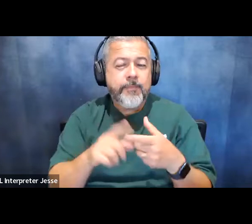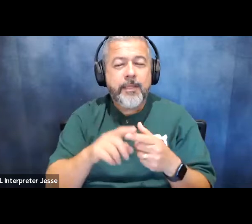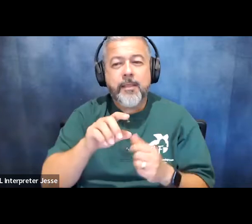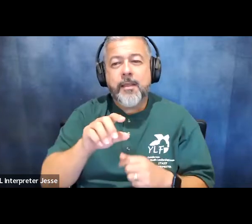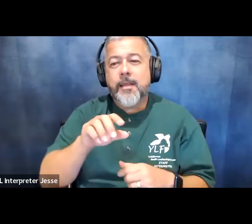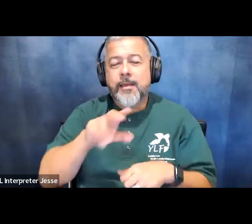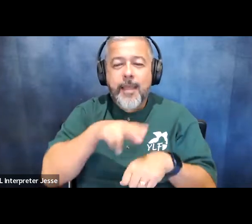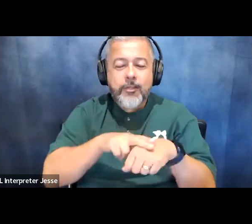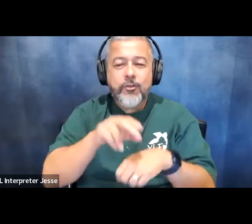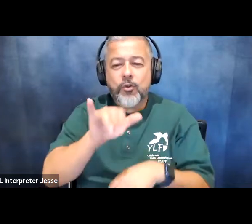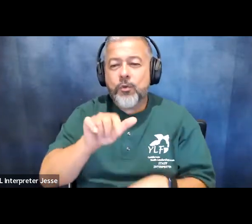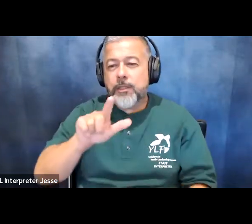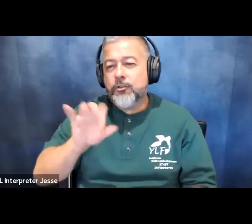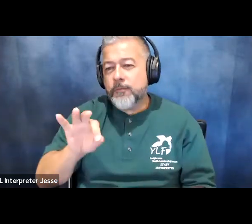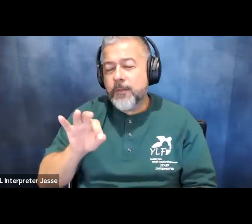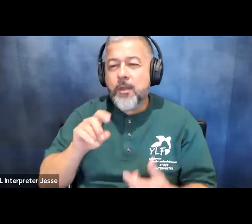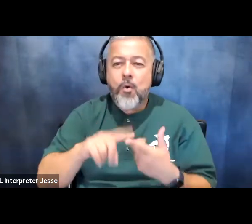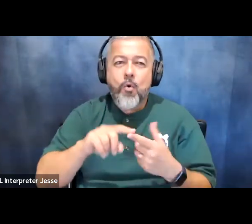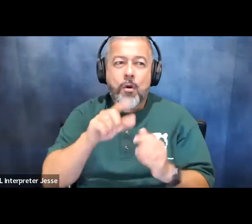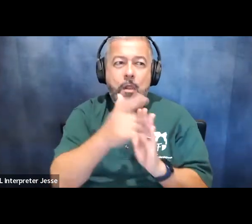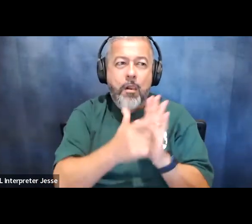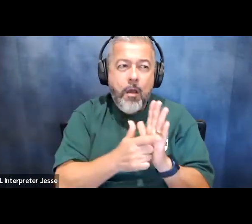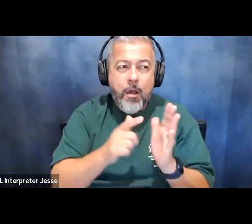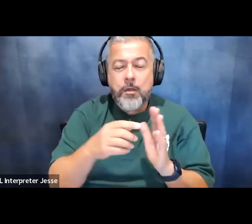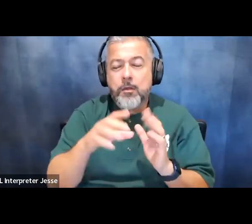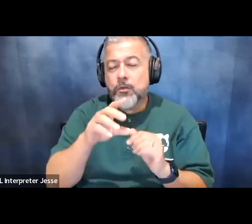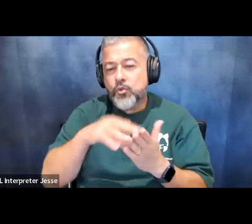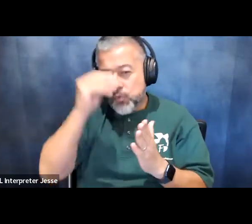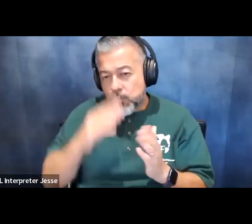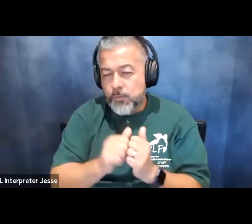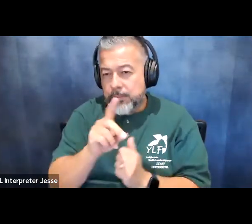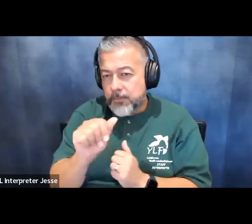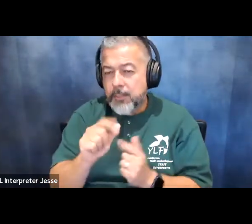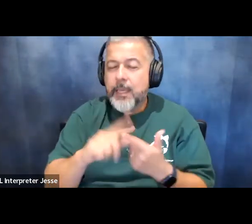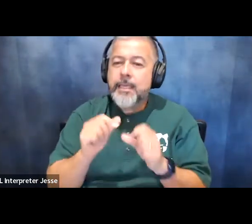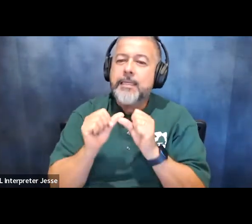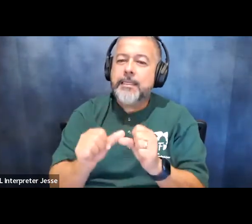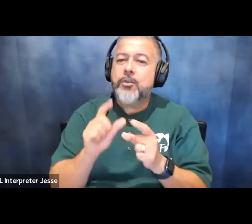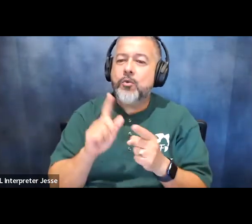the national association of law students with disabilities and continue to pay this work forward